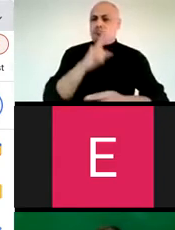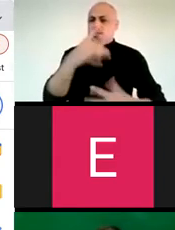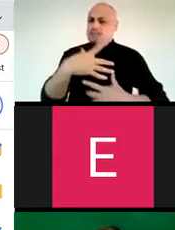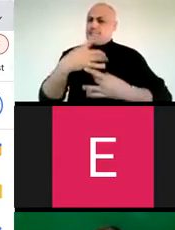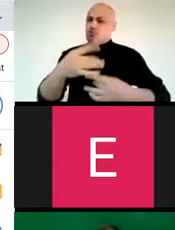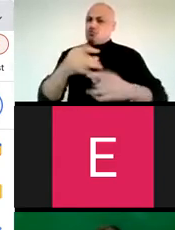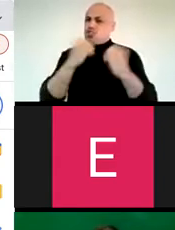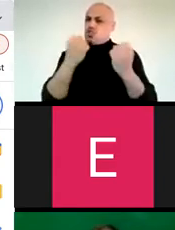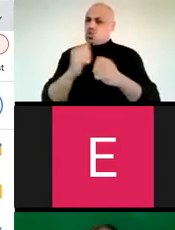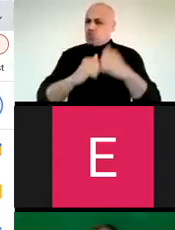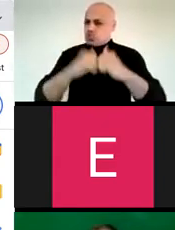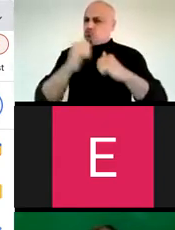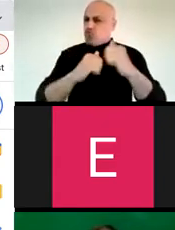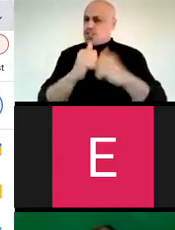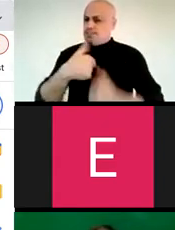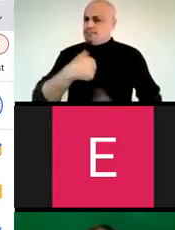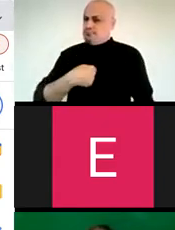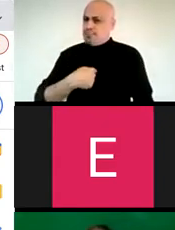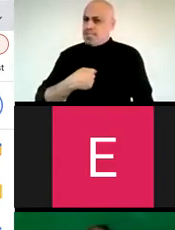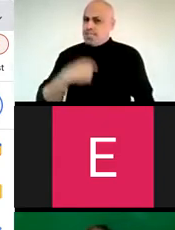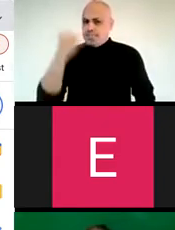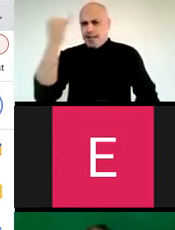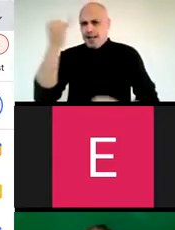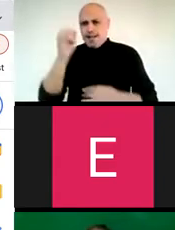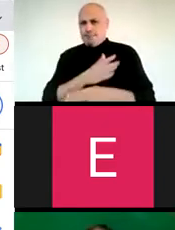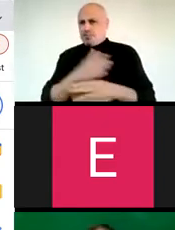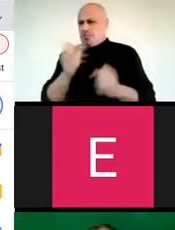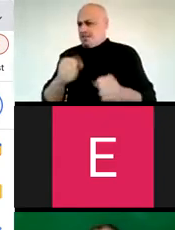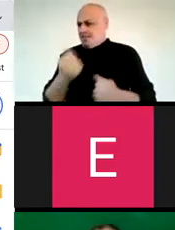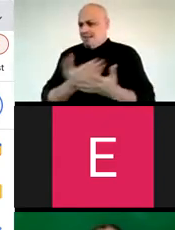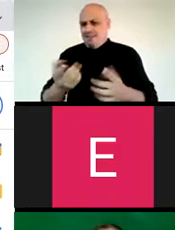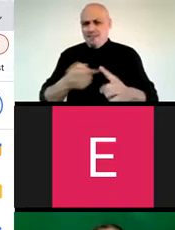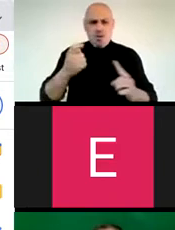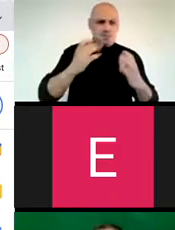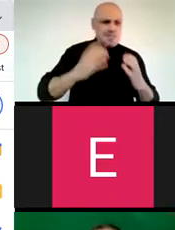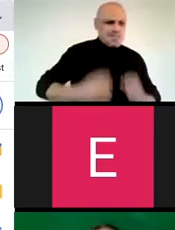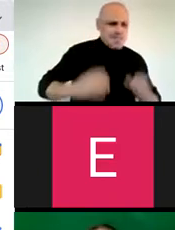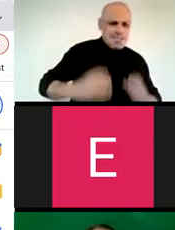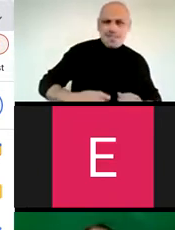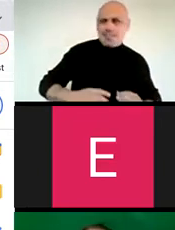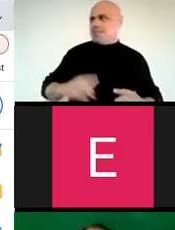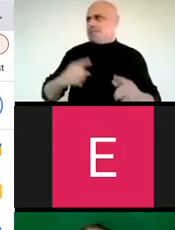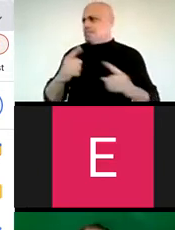interested in social construction. These ideas that we share, it can be anything from ideas of